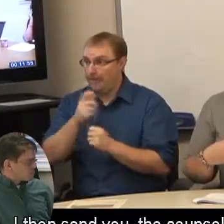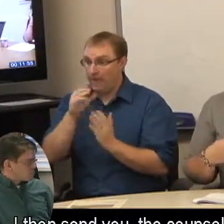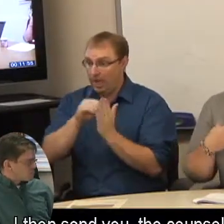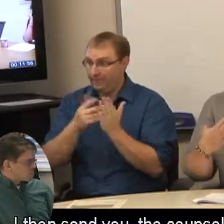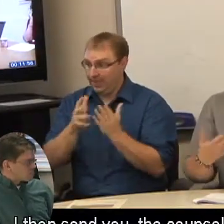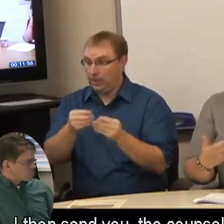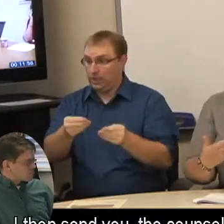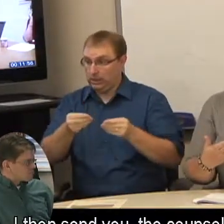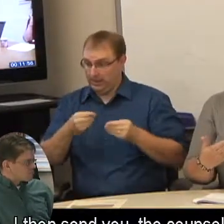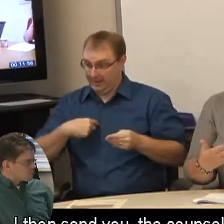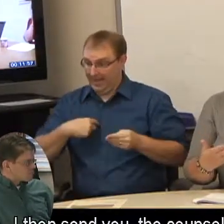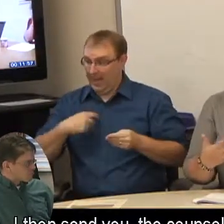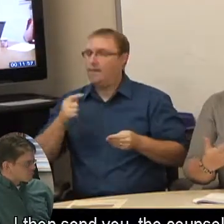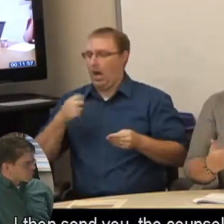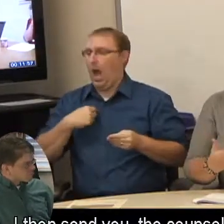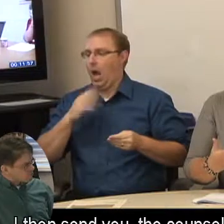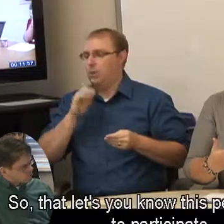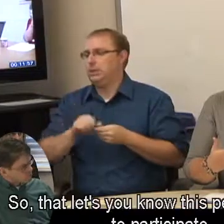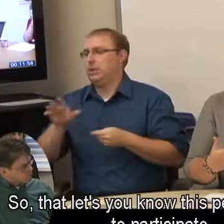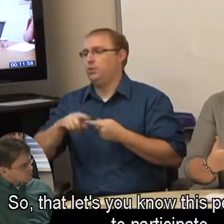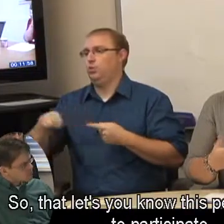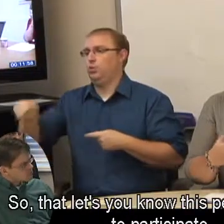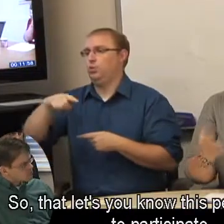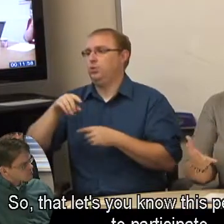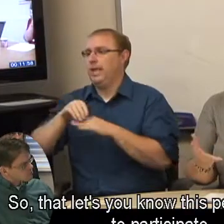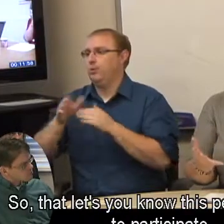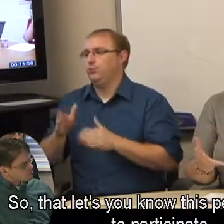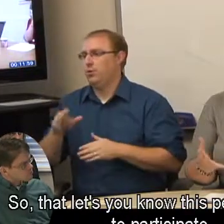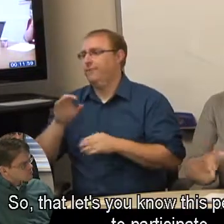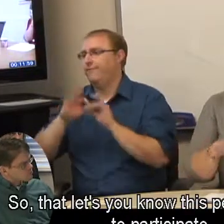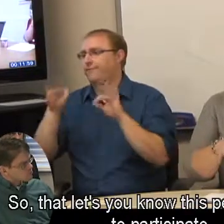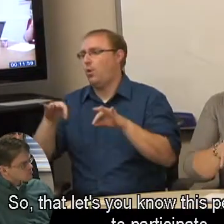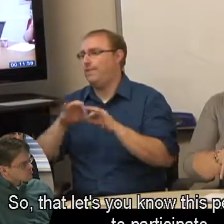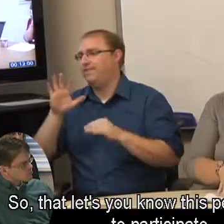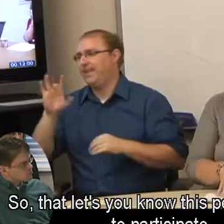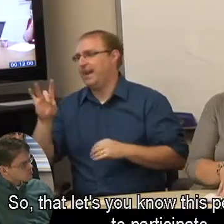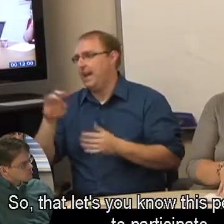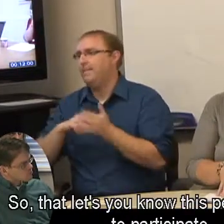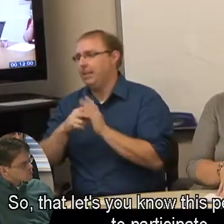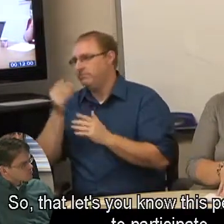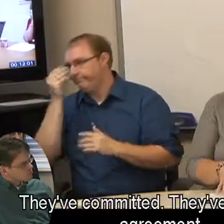I then send you, the counselor, Form 58. So, that let's you know this person's going to participate.